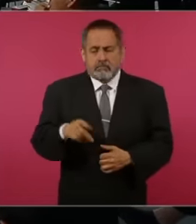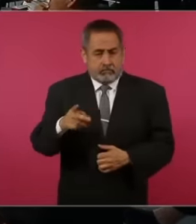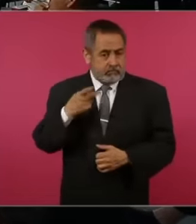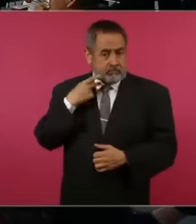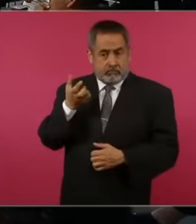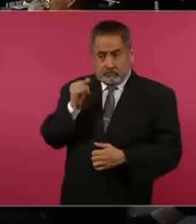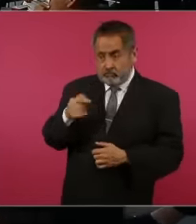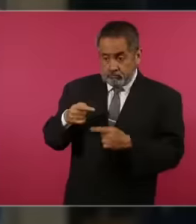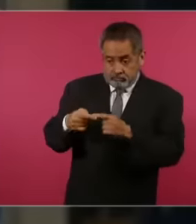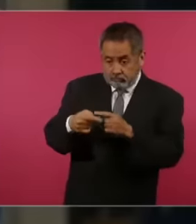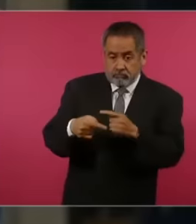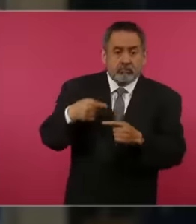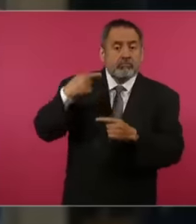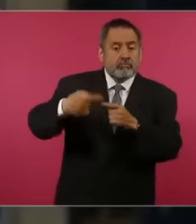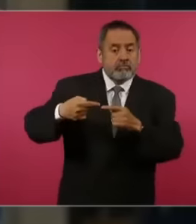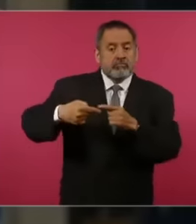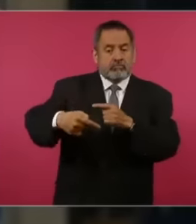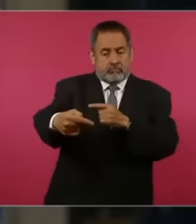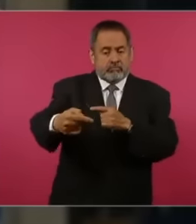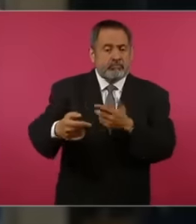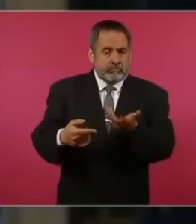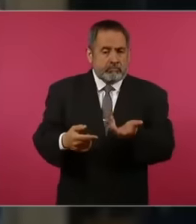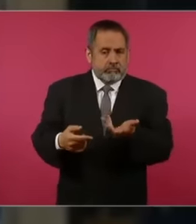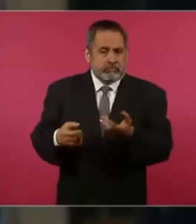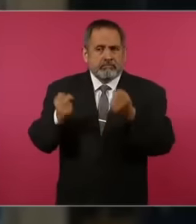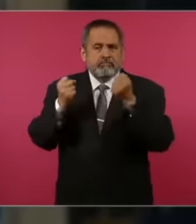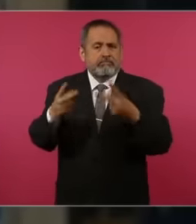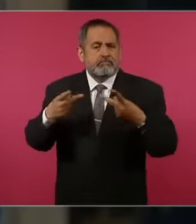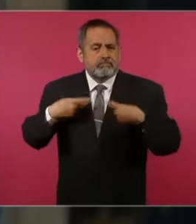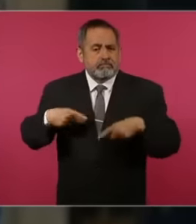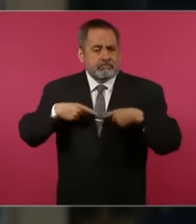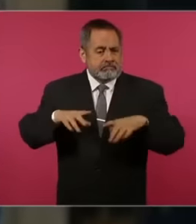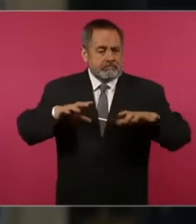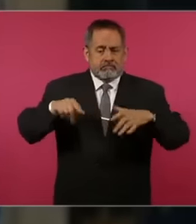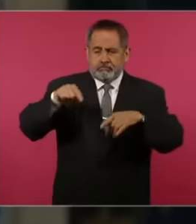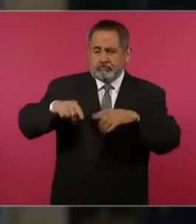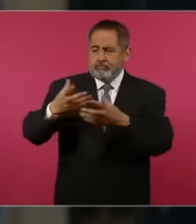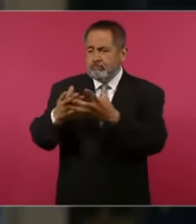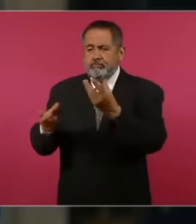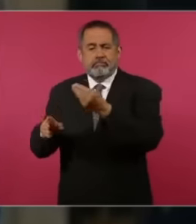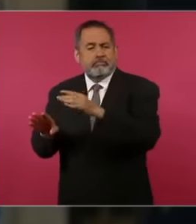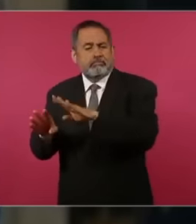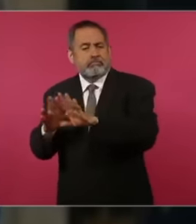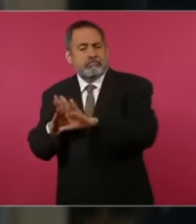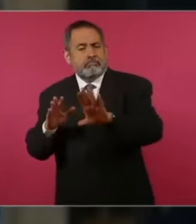to continue Now when many workers in the immigration sector fear that there will be more